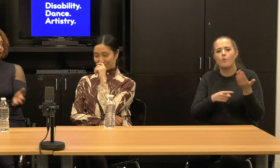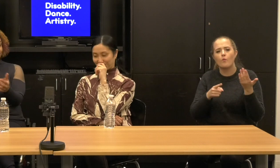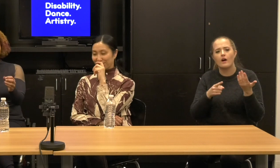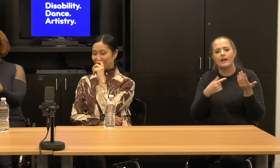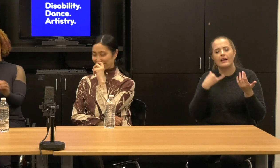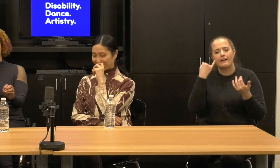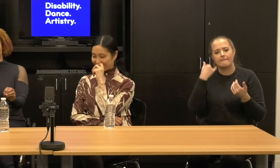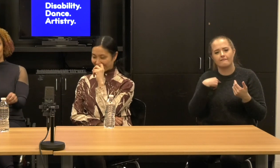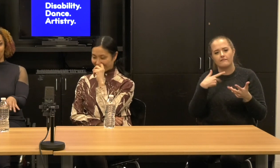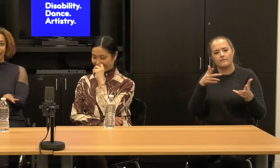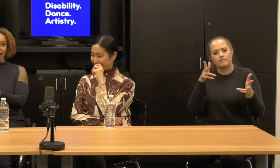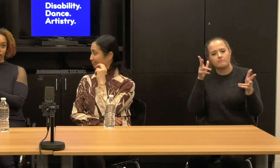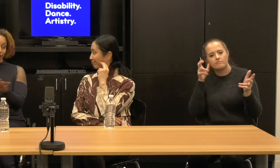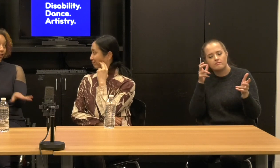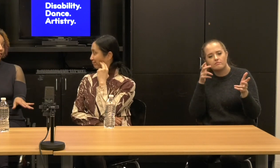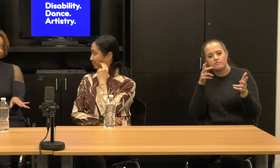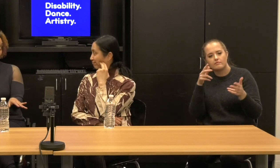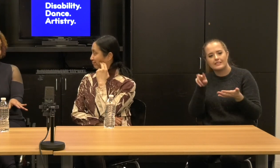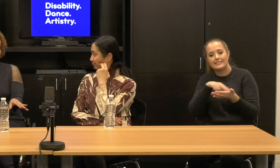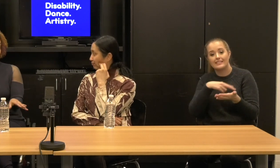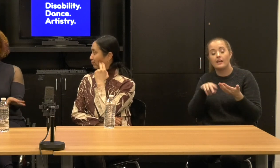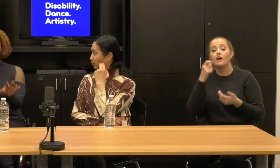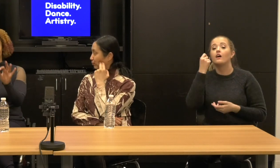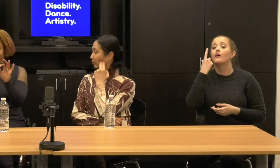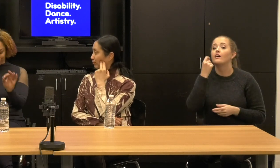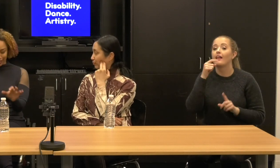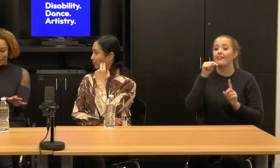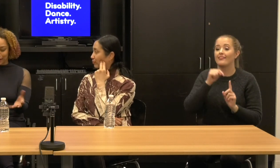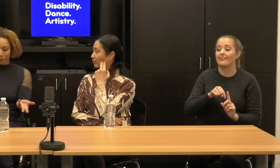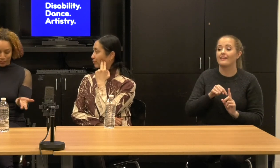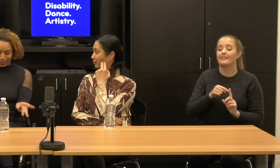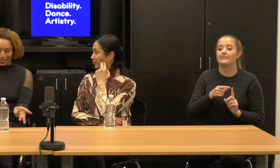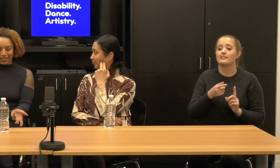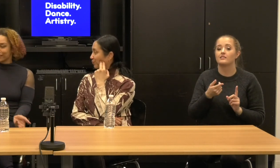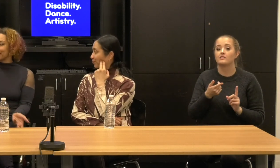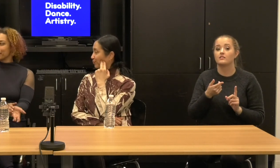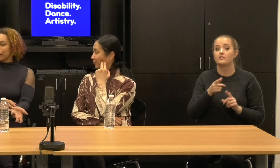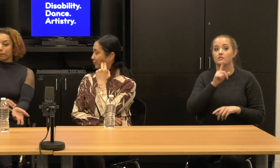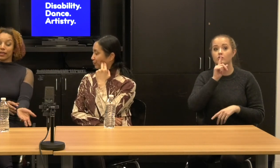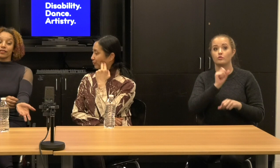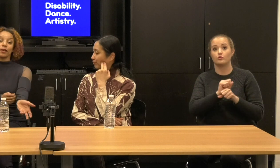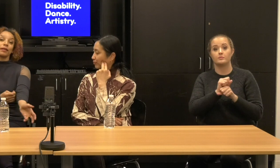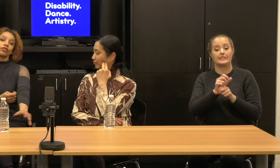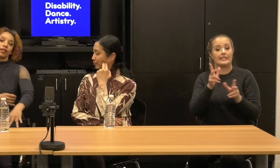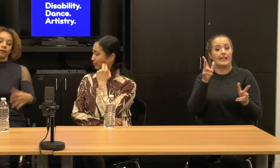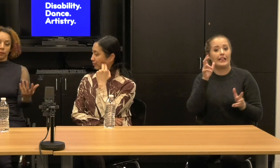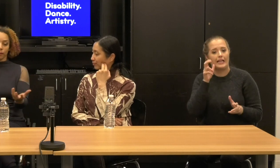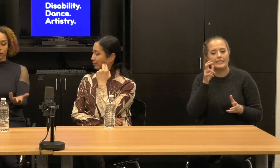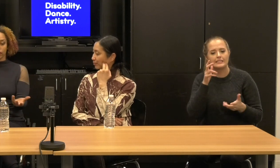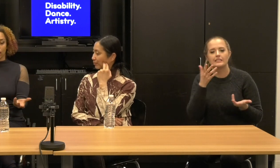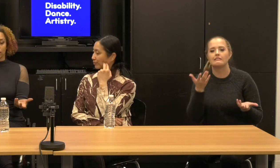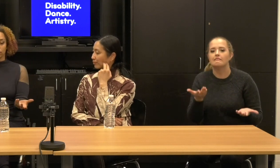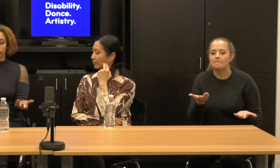This is a piece that you can actually listen to and it's really right because I mean, just take a moment.